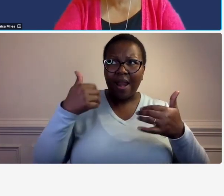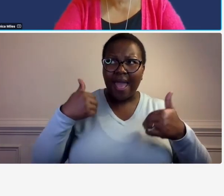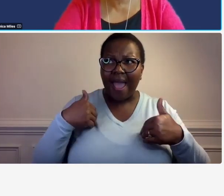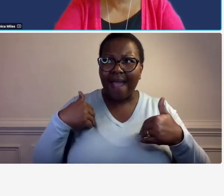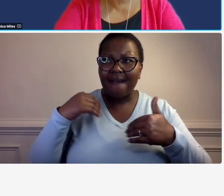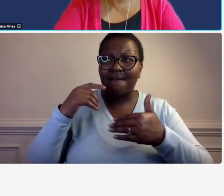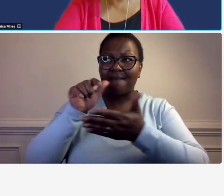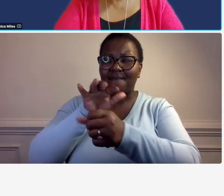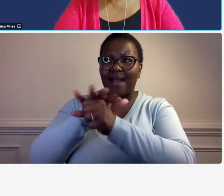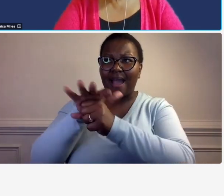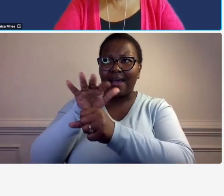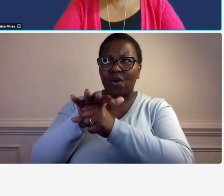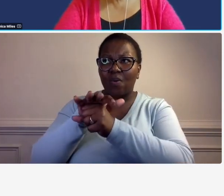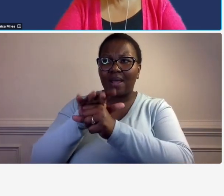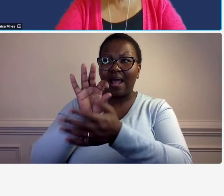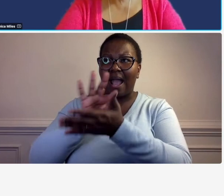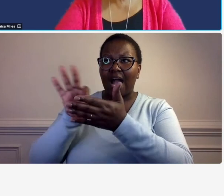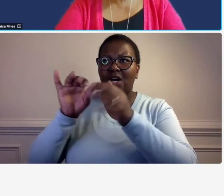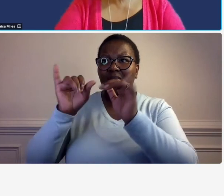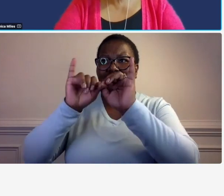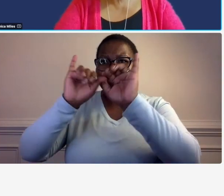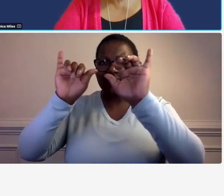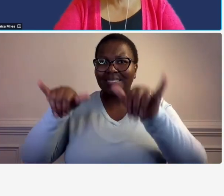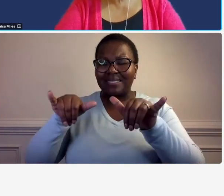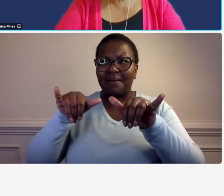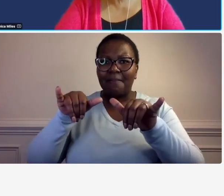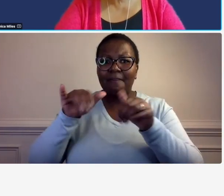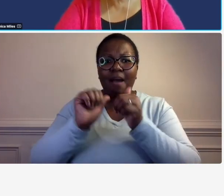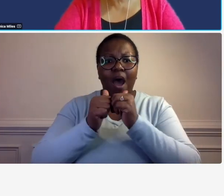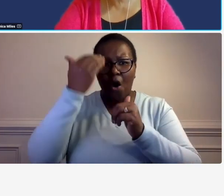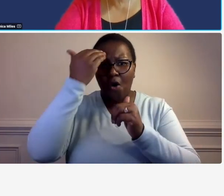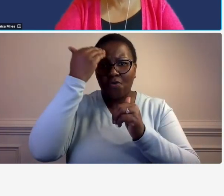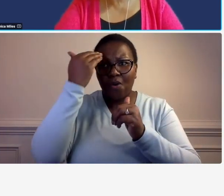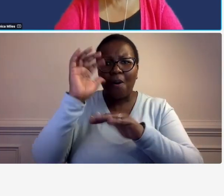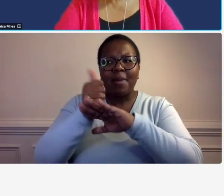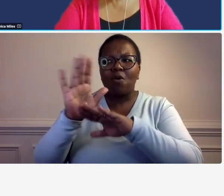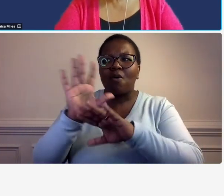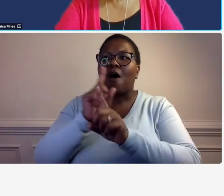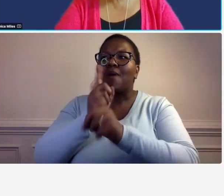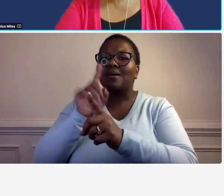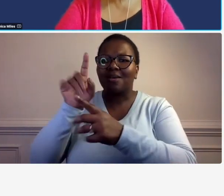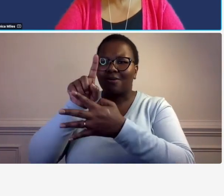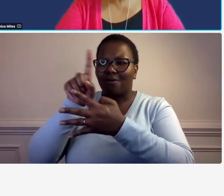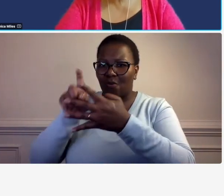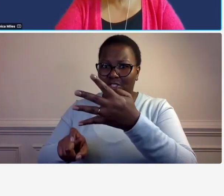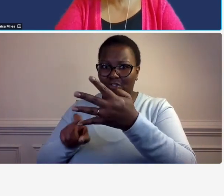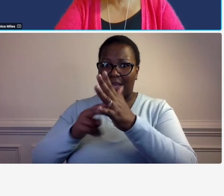the questions so what that does it move you up the list to high risk so with most departments